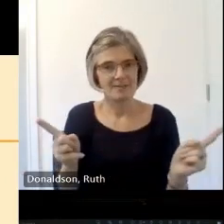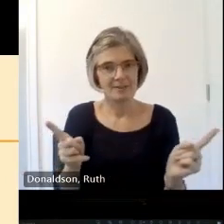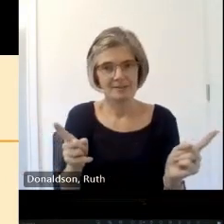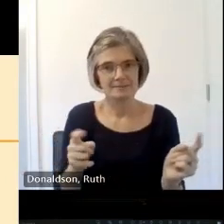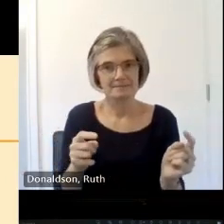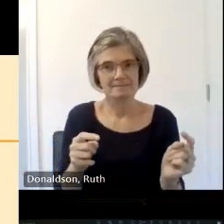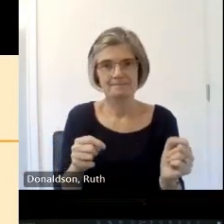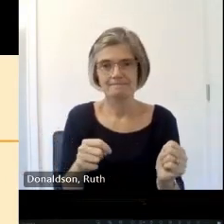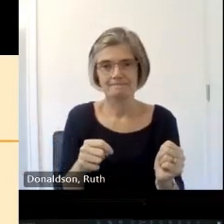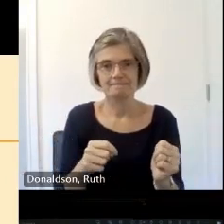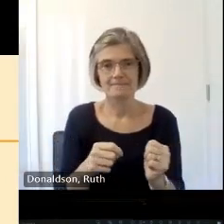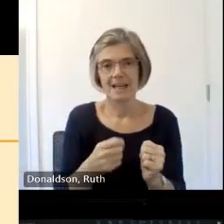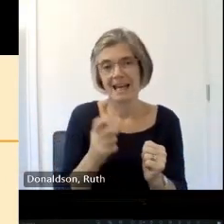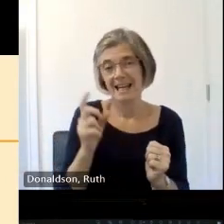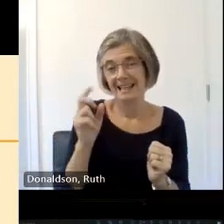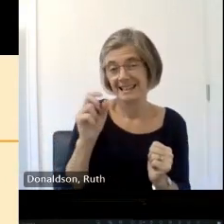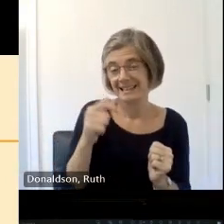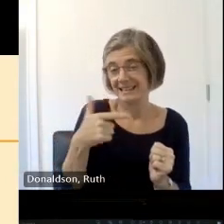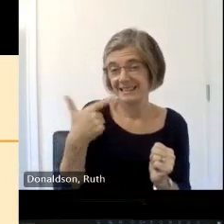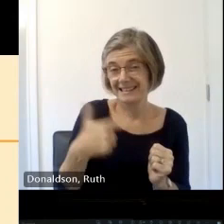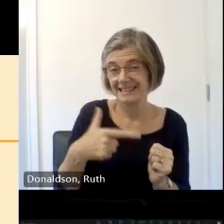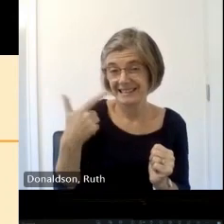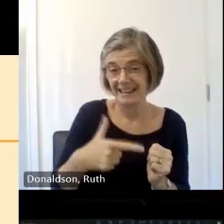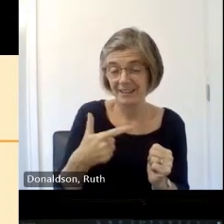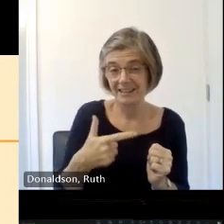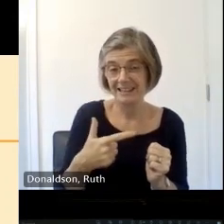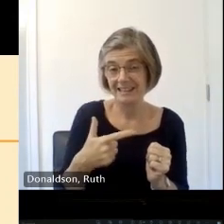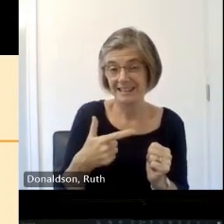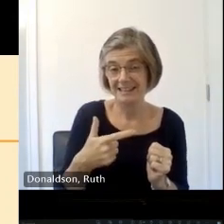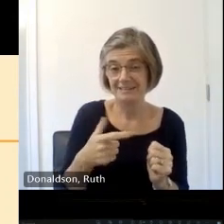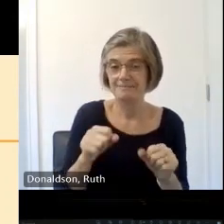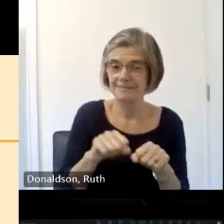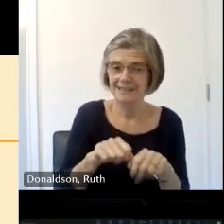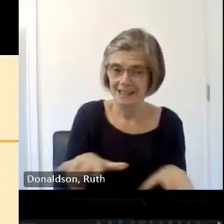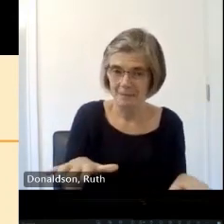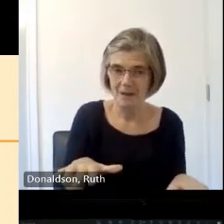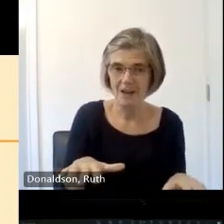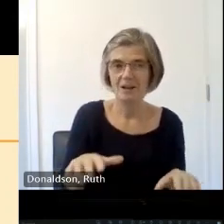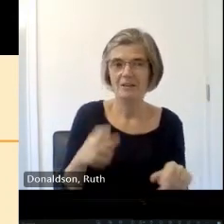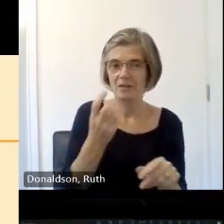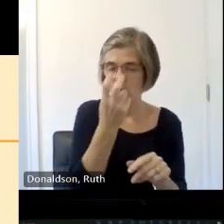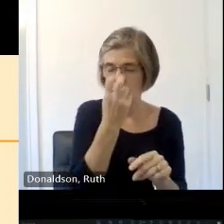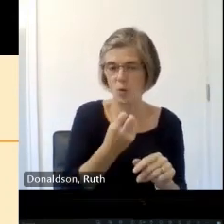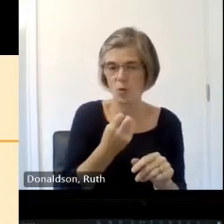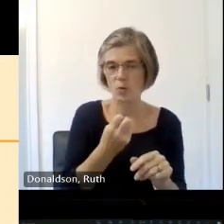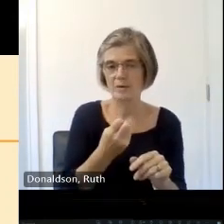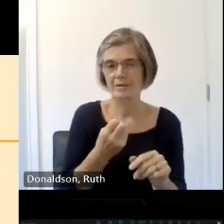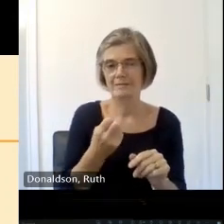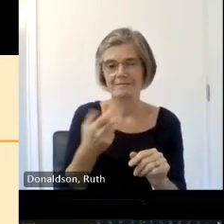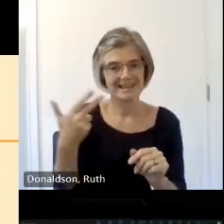and 18 uh of the younger marks um and they're very simple because they're straight line so they can